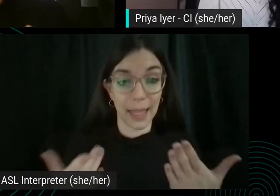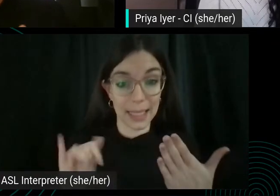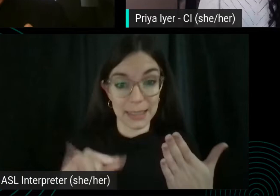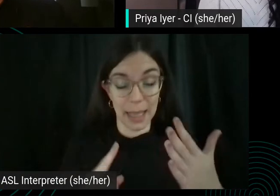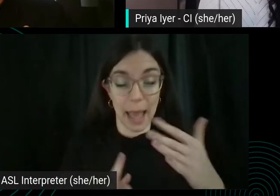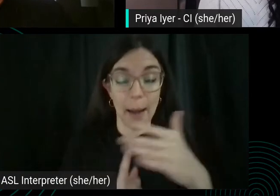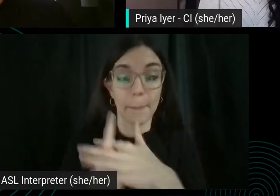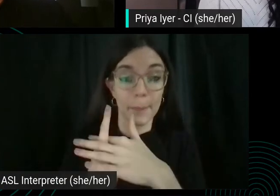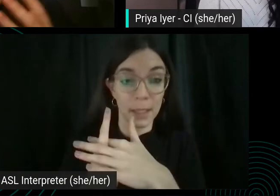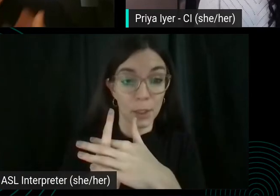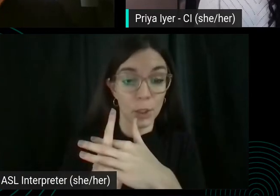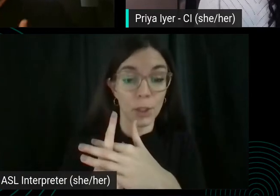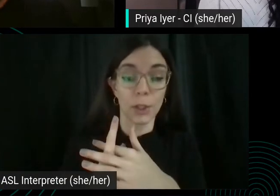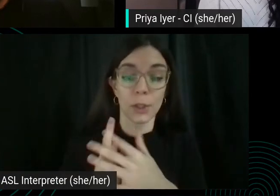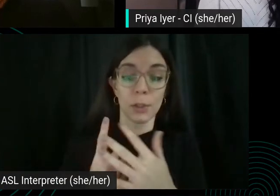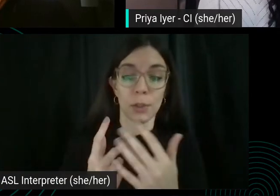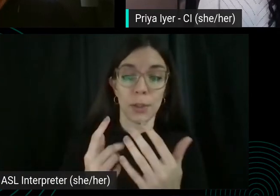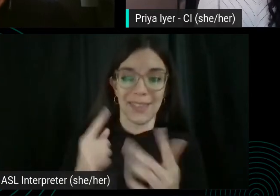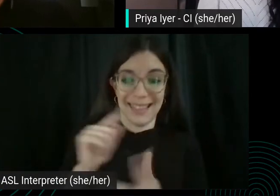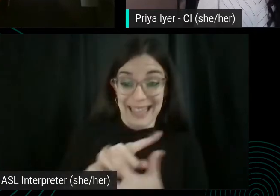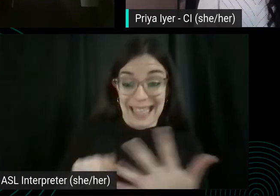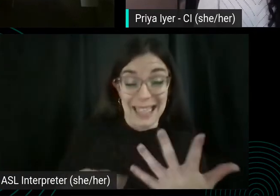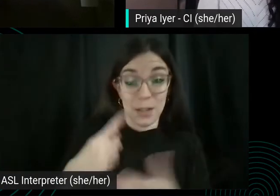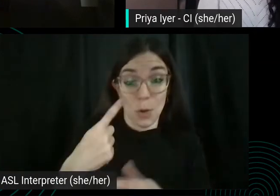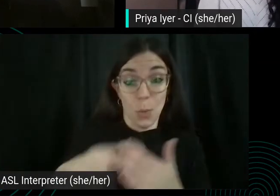like this is what people are using YouTube for.